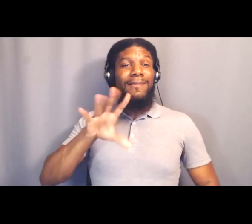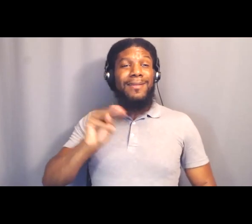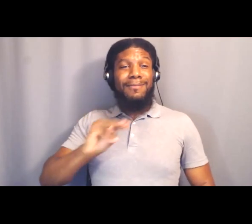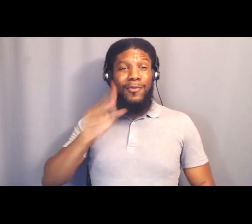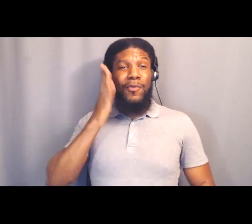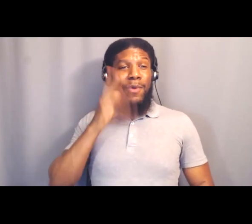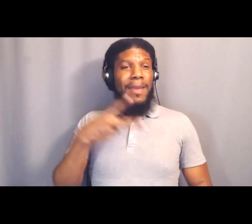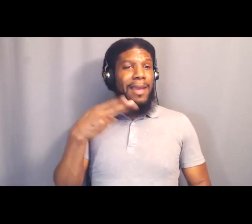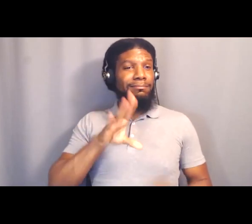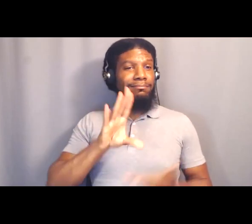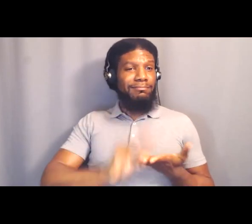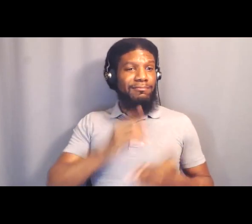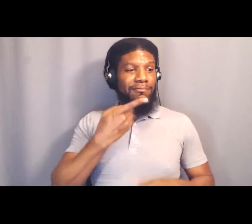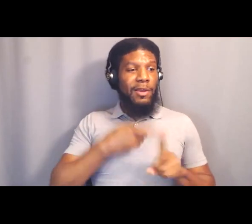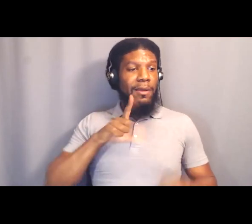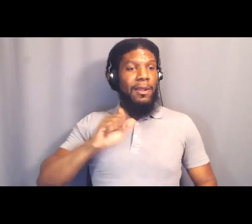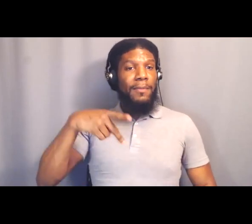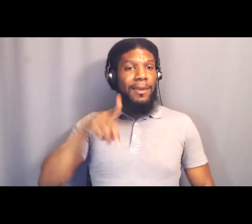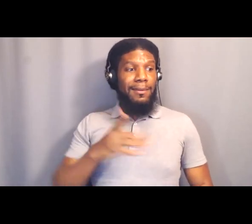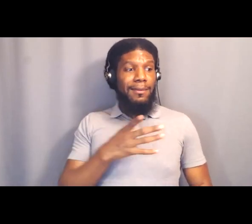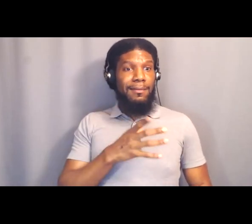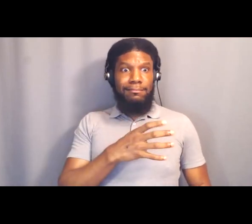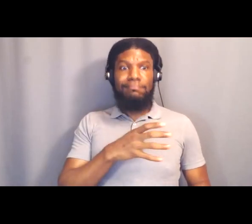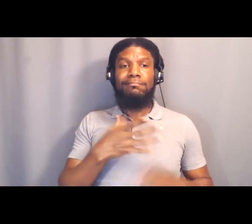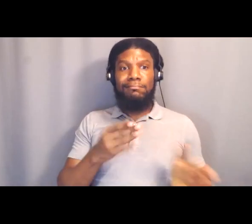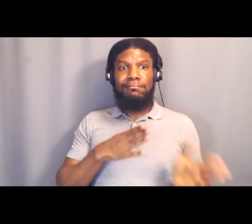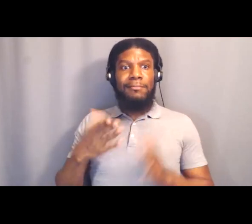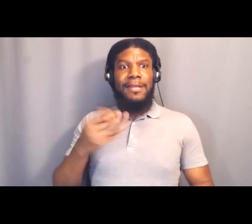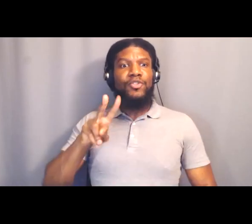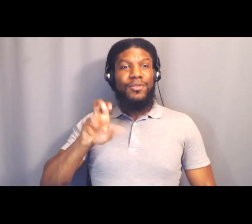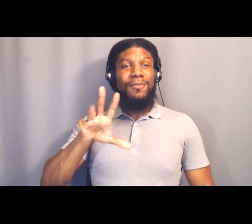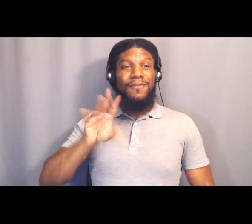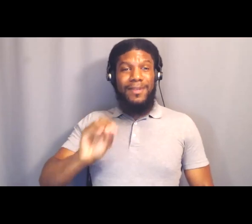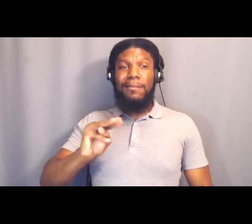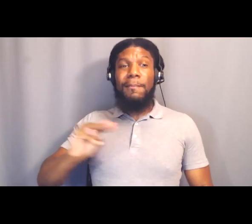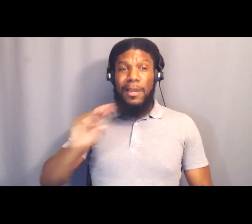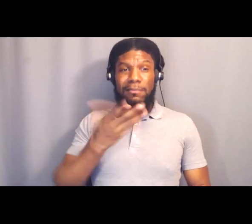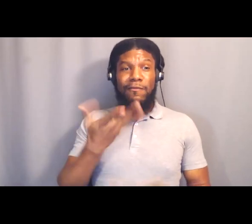and 250 million invested in Black community. And what we've seen is not a penny